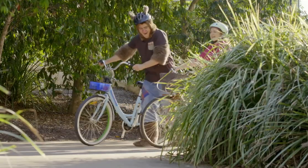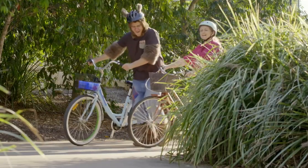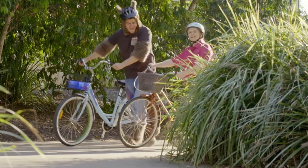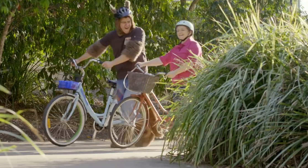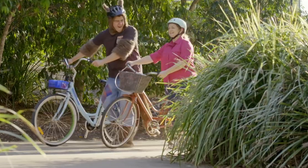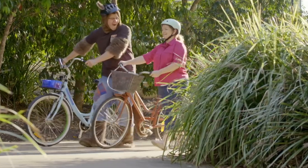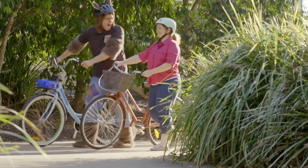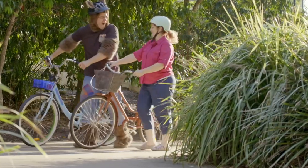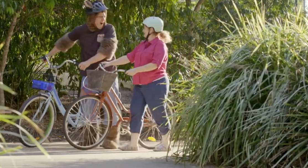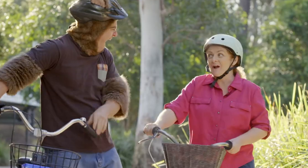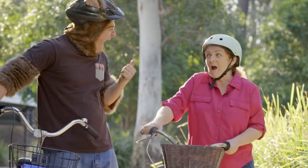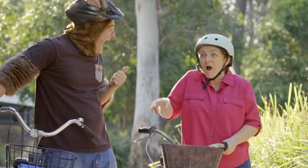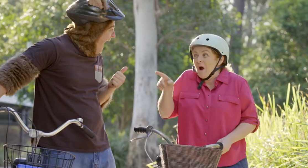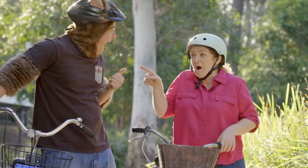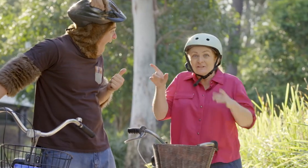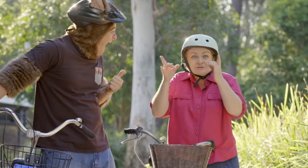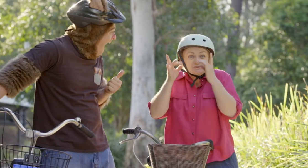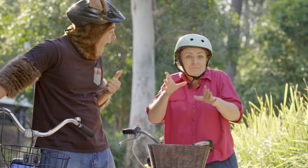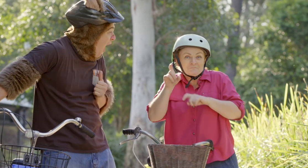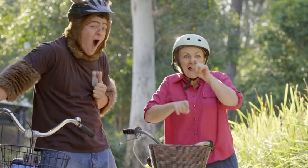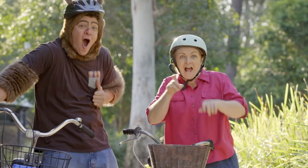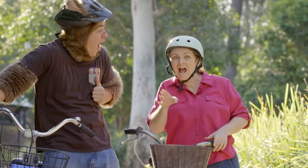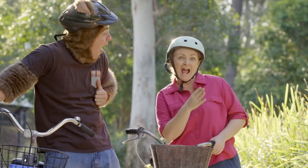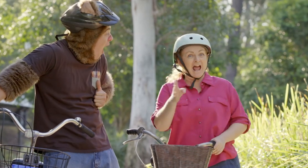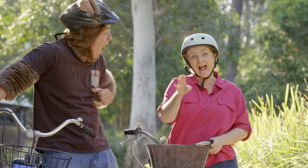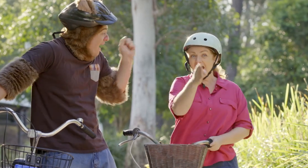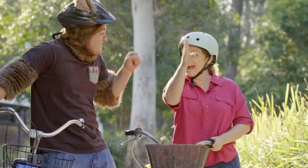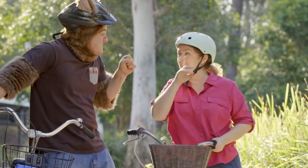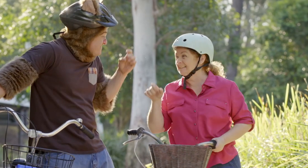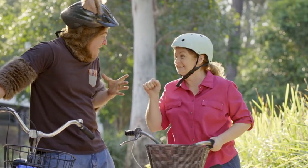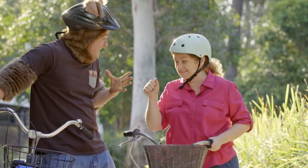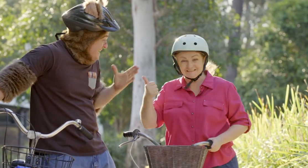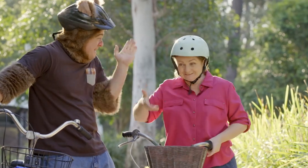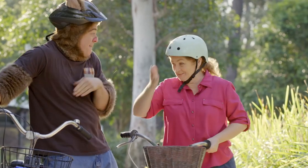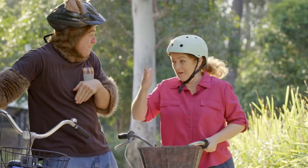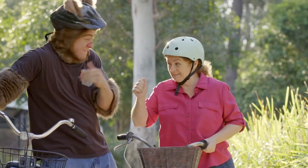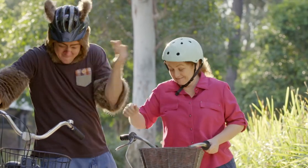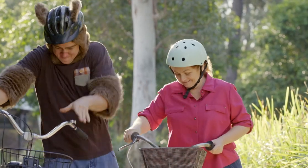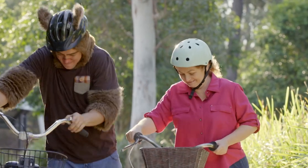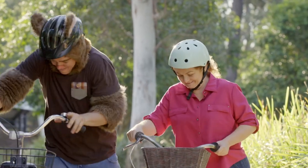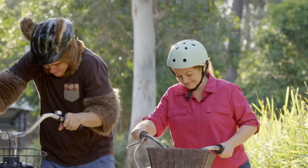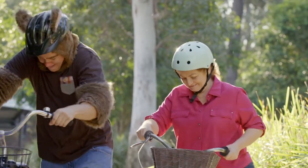Oh. Are you ready for our bike ride? Yeah! Let's go! Let's go.